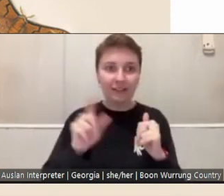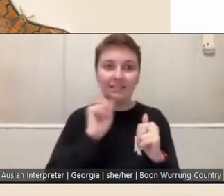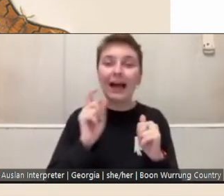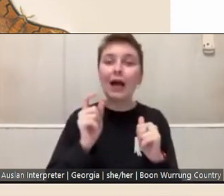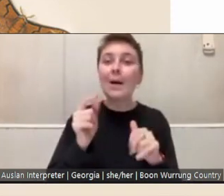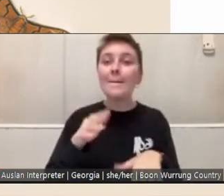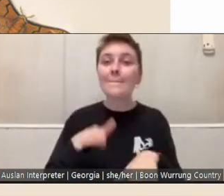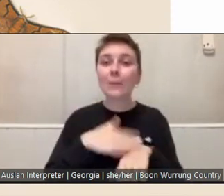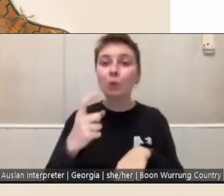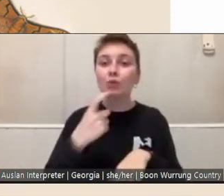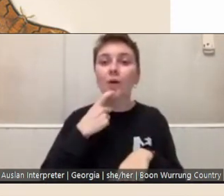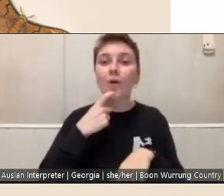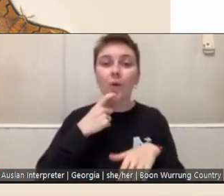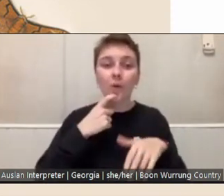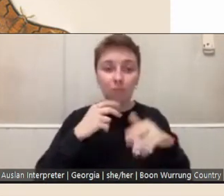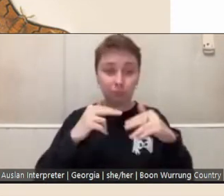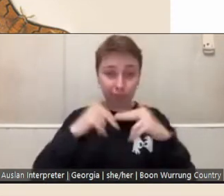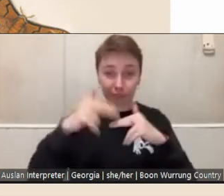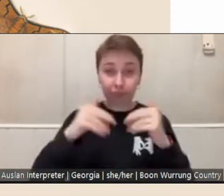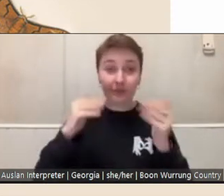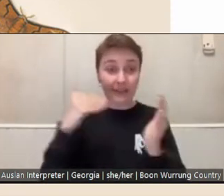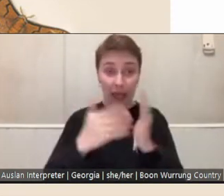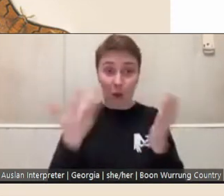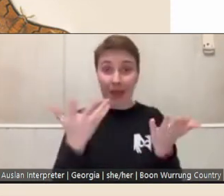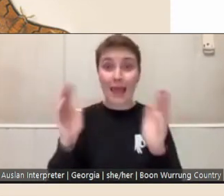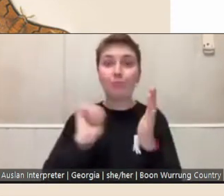that we run our printmaking activities.